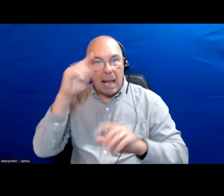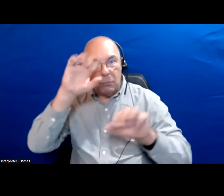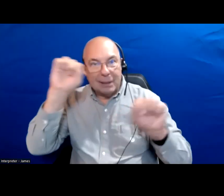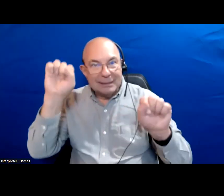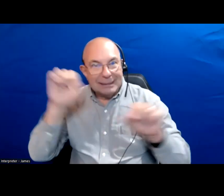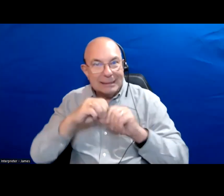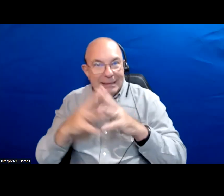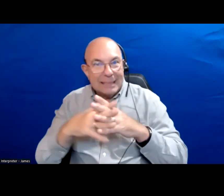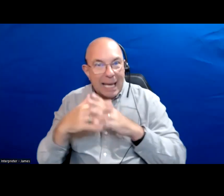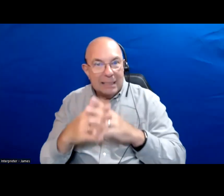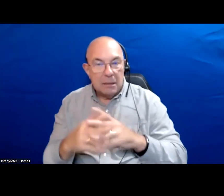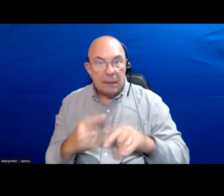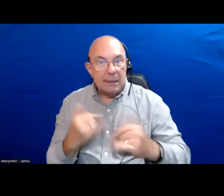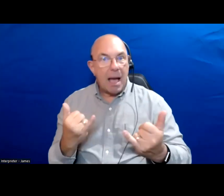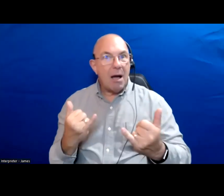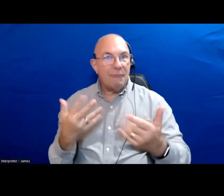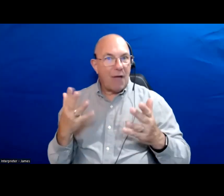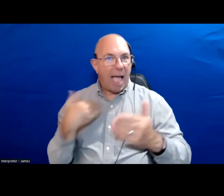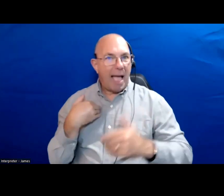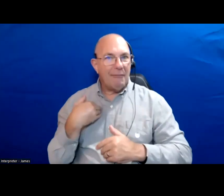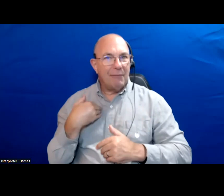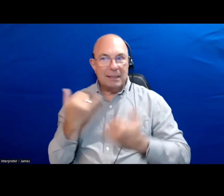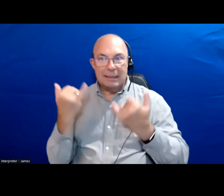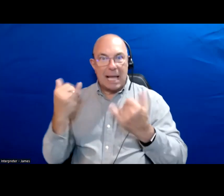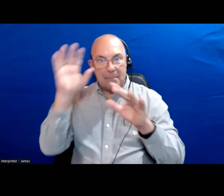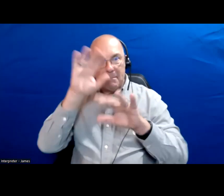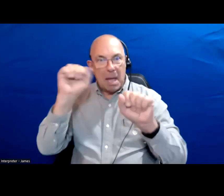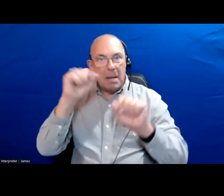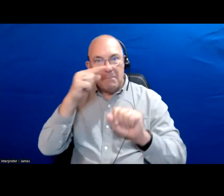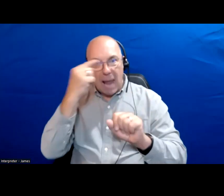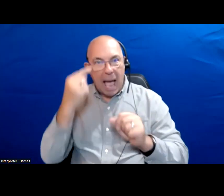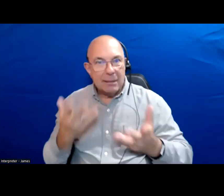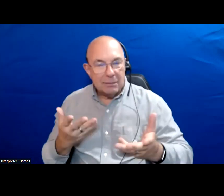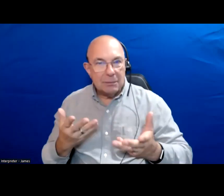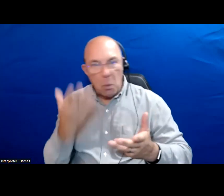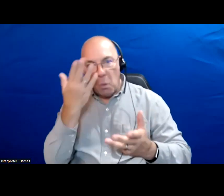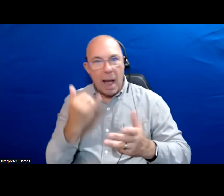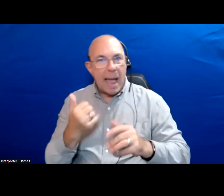Now you the United States of America had a black president so why is Canada so far behind?